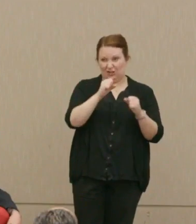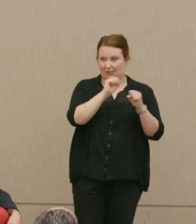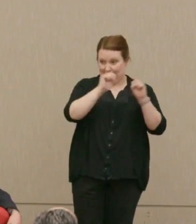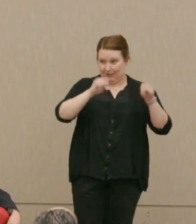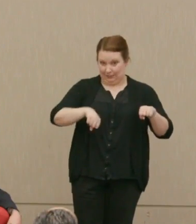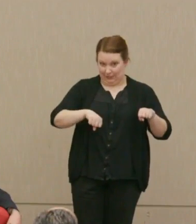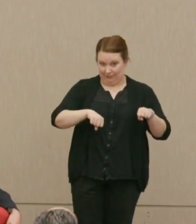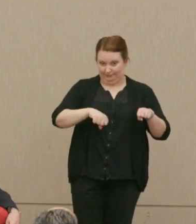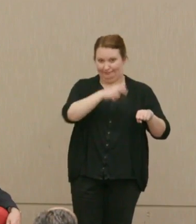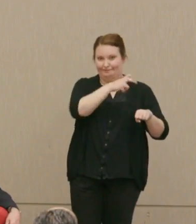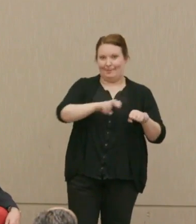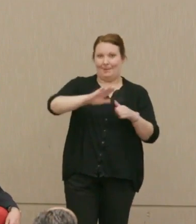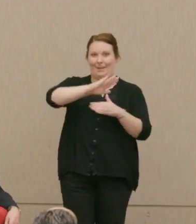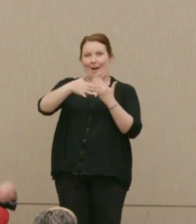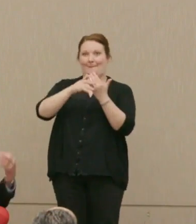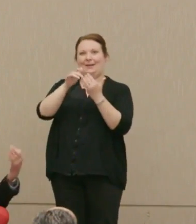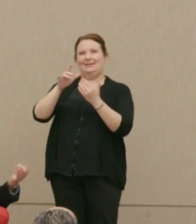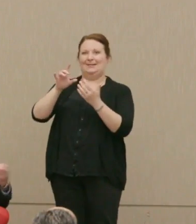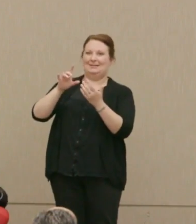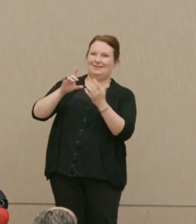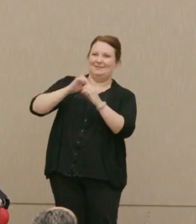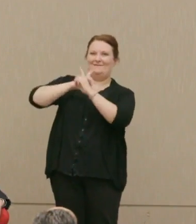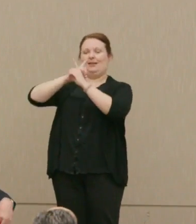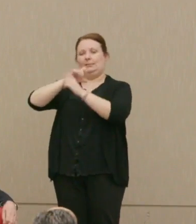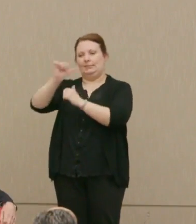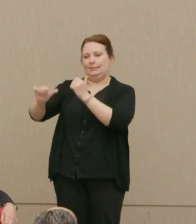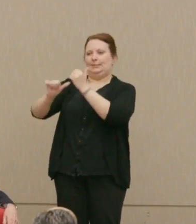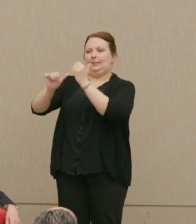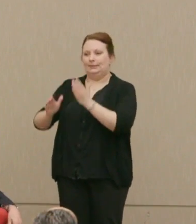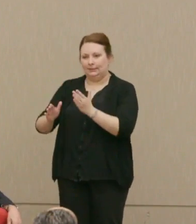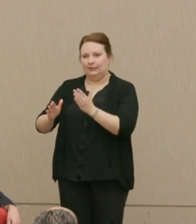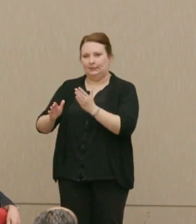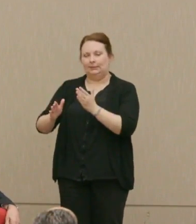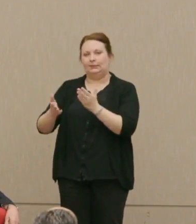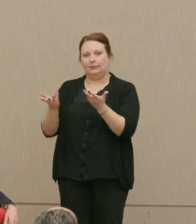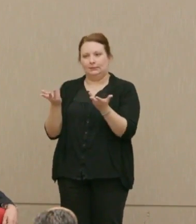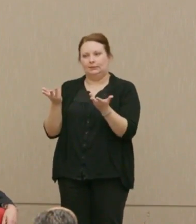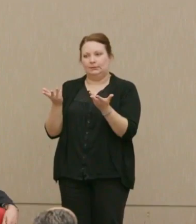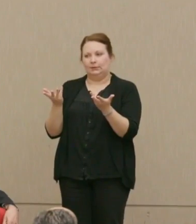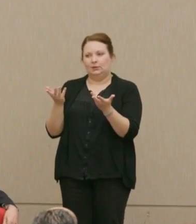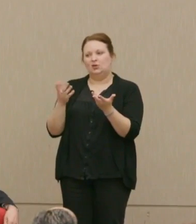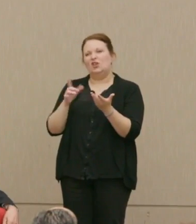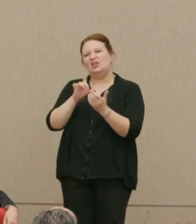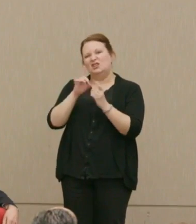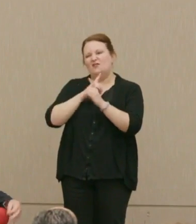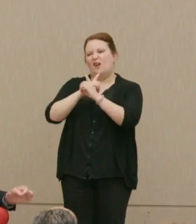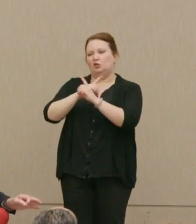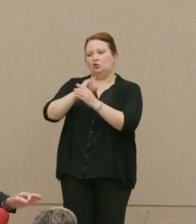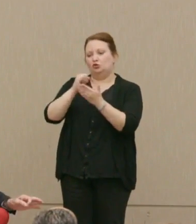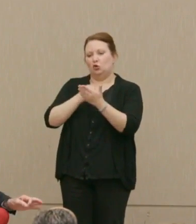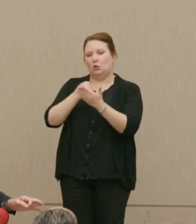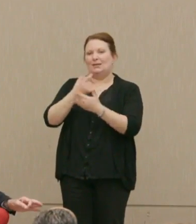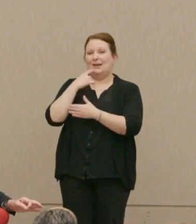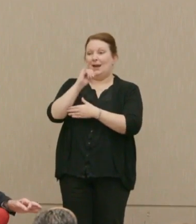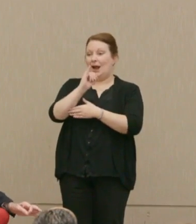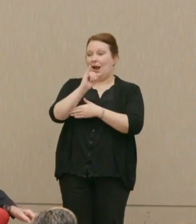So as the Defense One, an internet defense journal said, "ICBMs are in no danger."